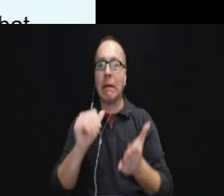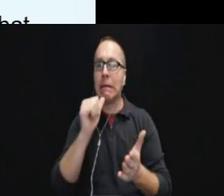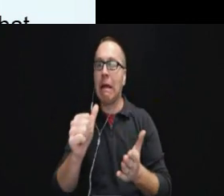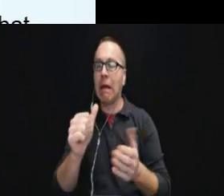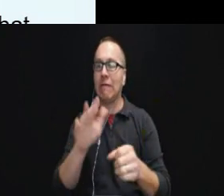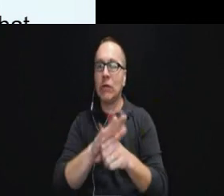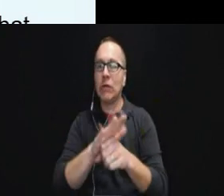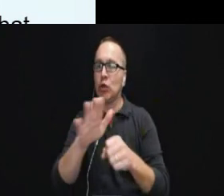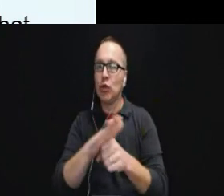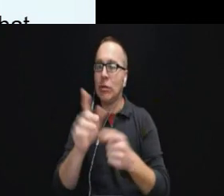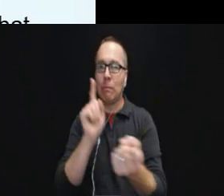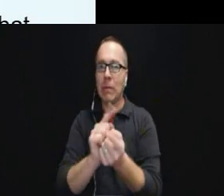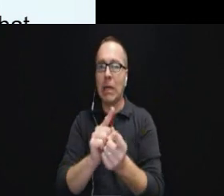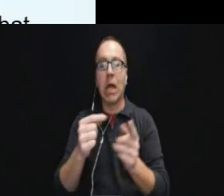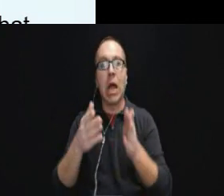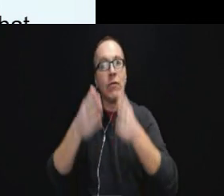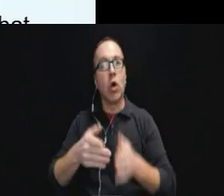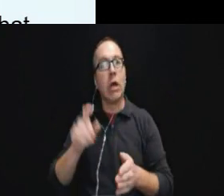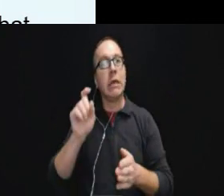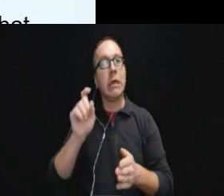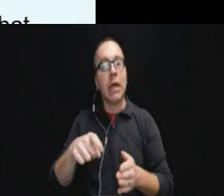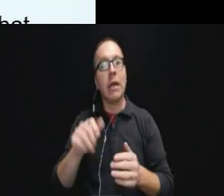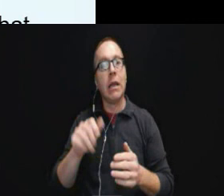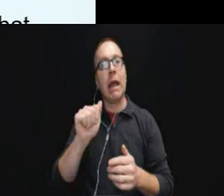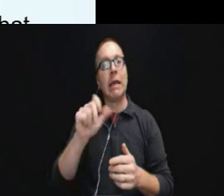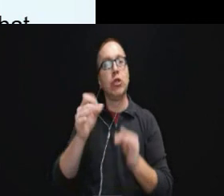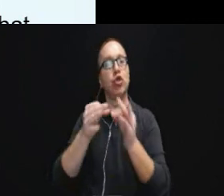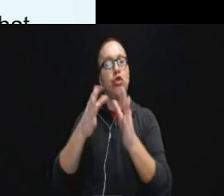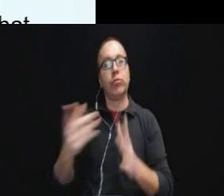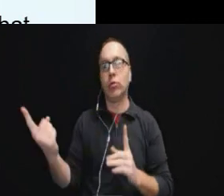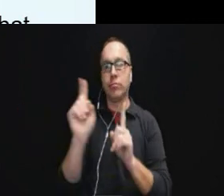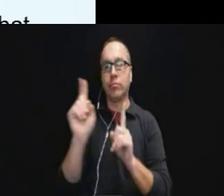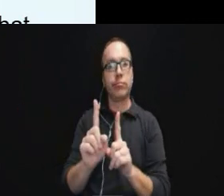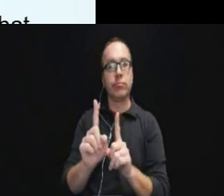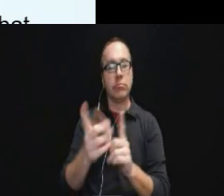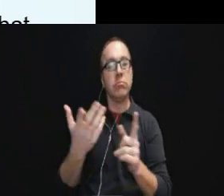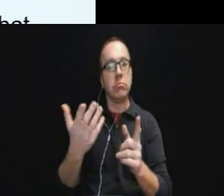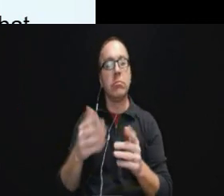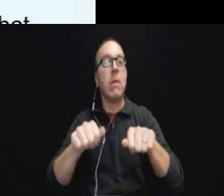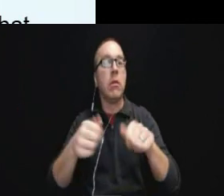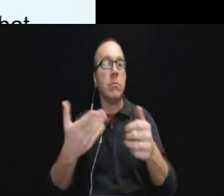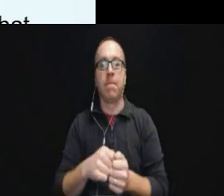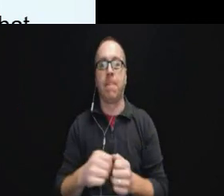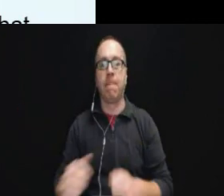That individual is going to need an American Sign Language interpreter.